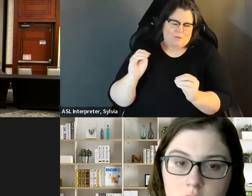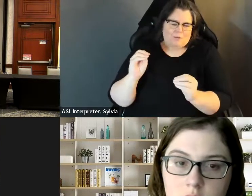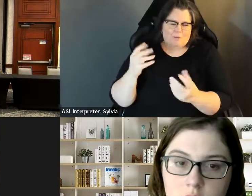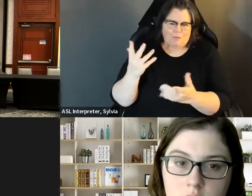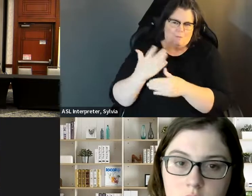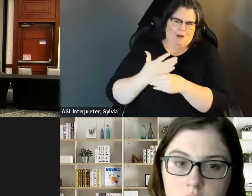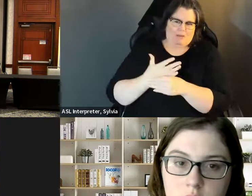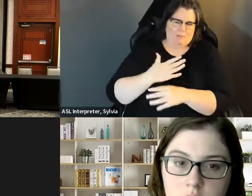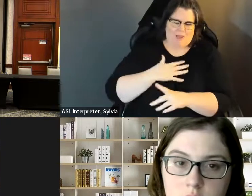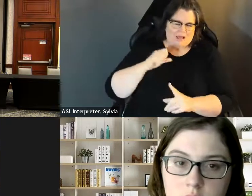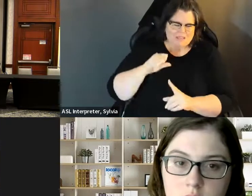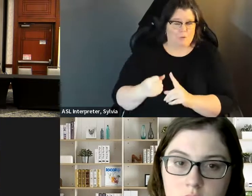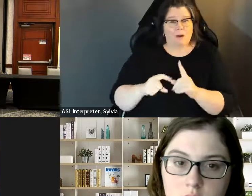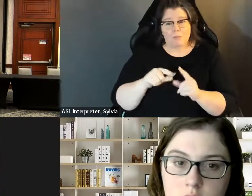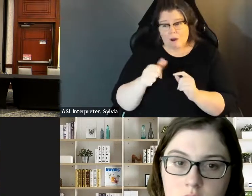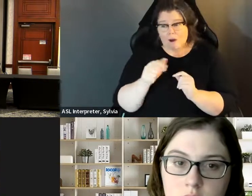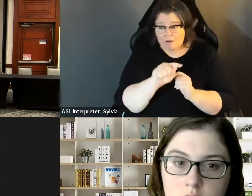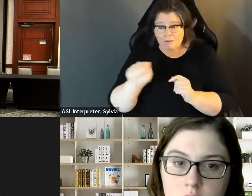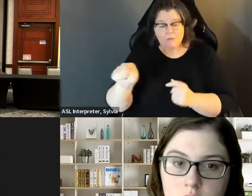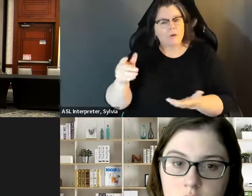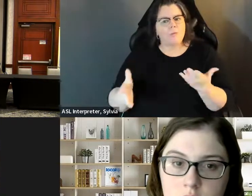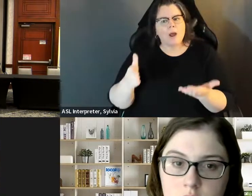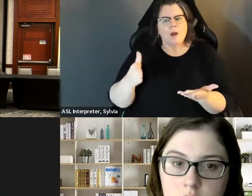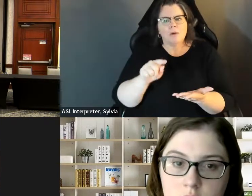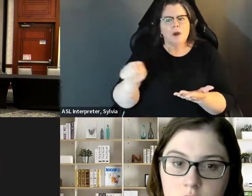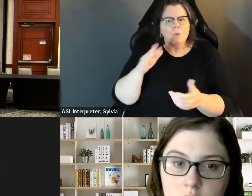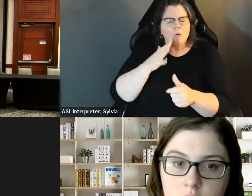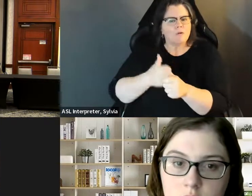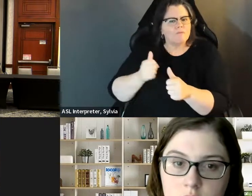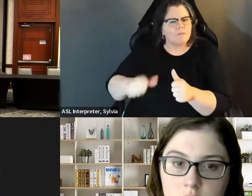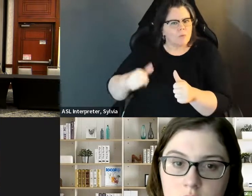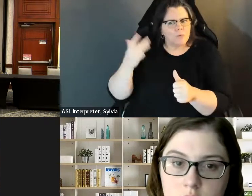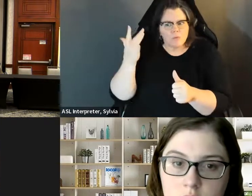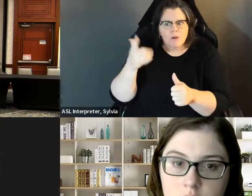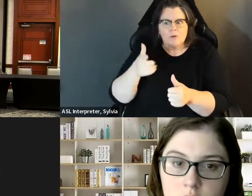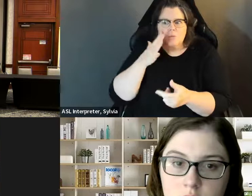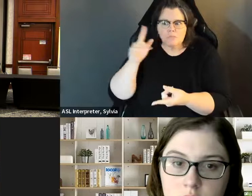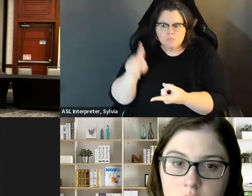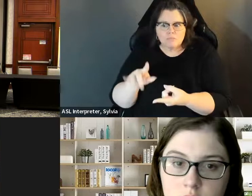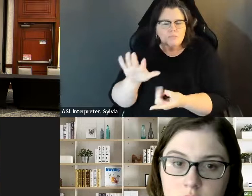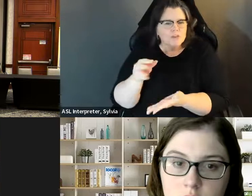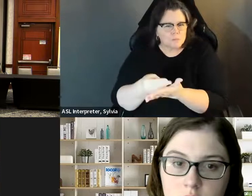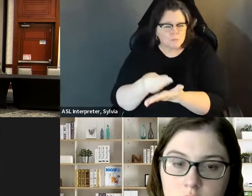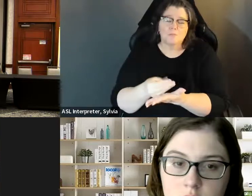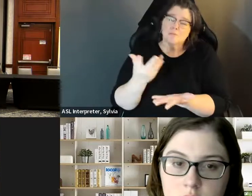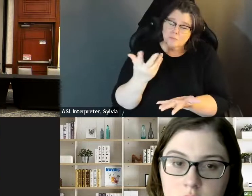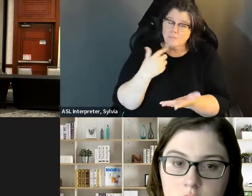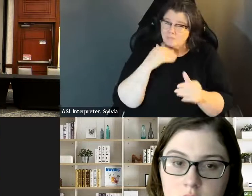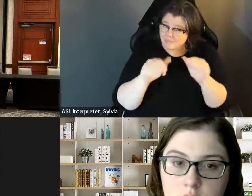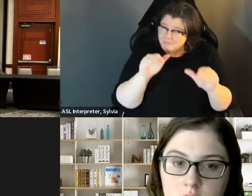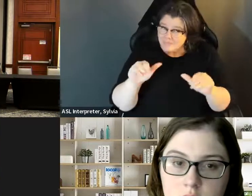it was and it didn't prevent me but I could see where some individuals depending on the state and the municipality,